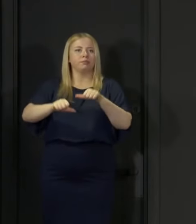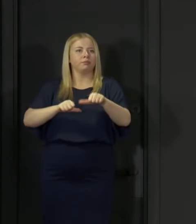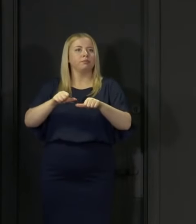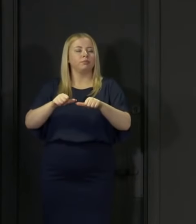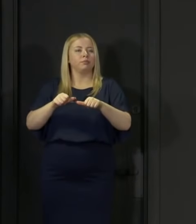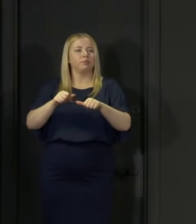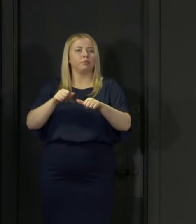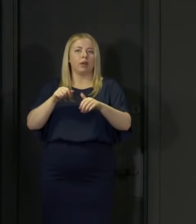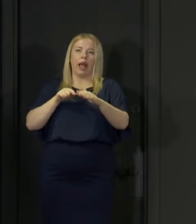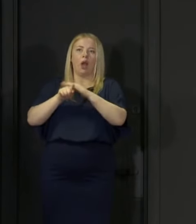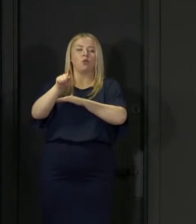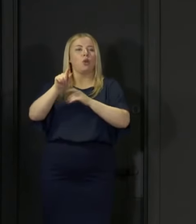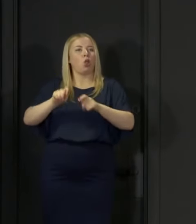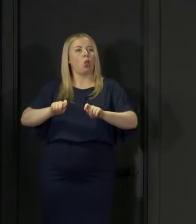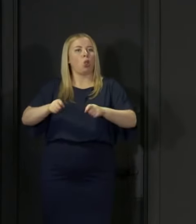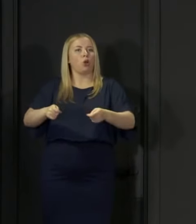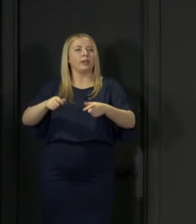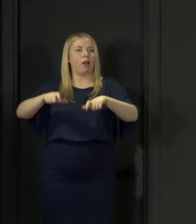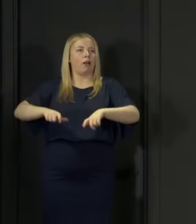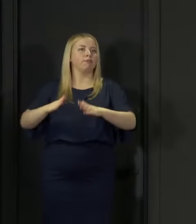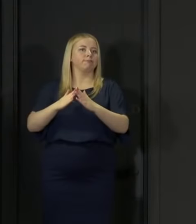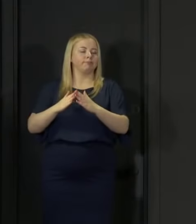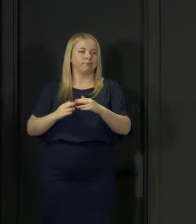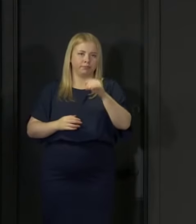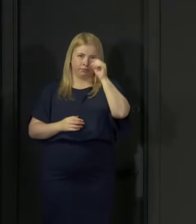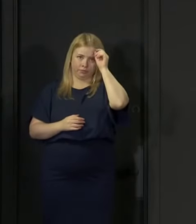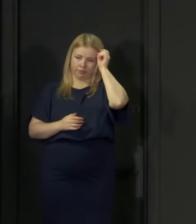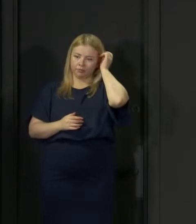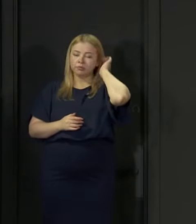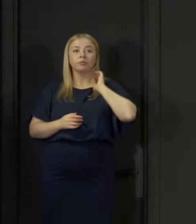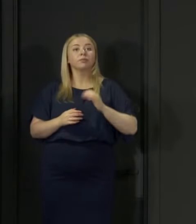That brings me to the second point I want to briefly touch on and that's about how we